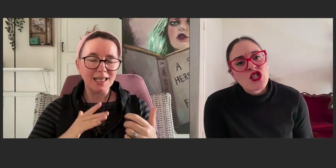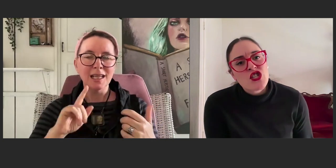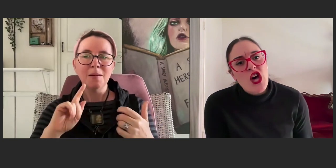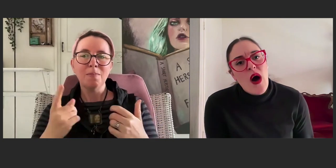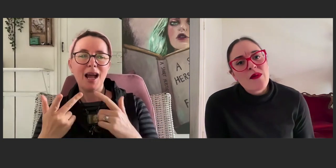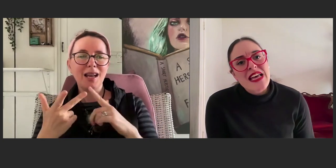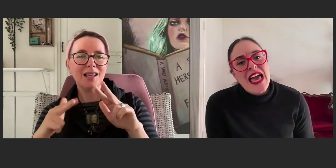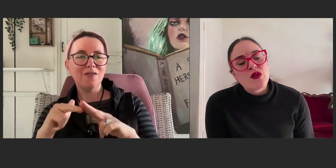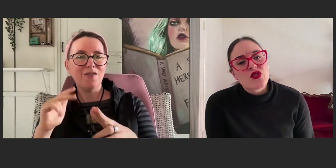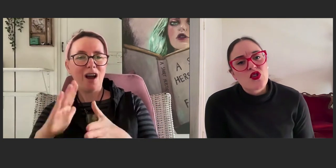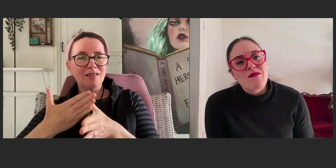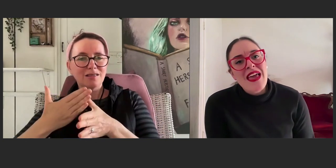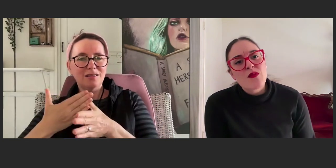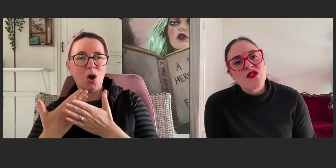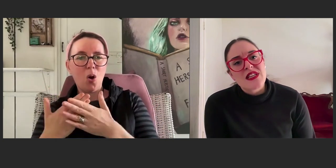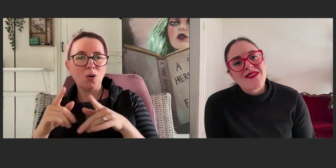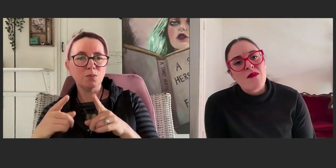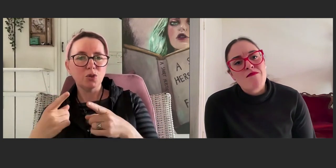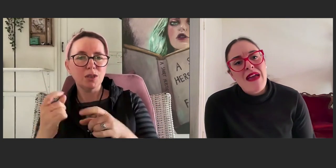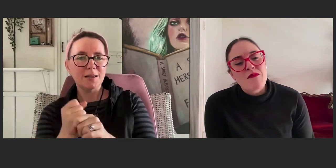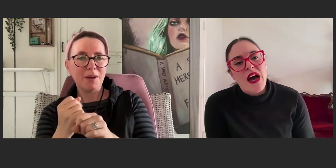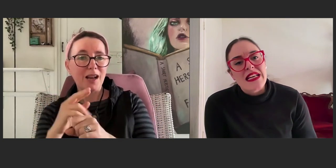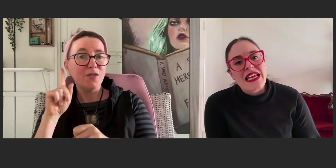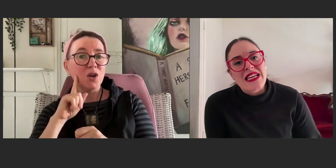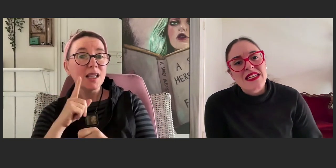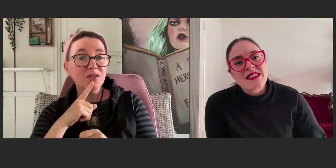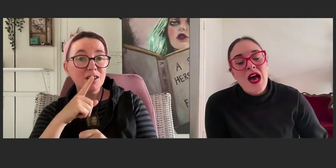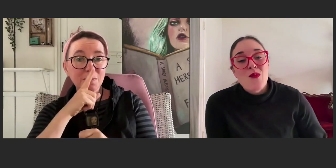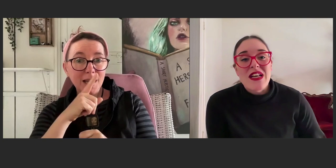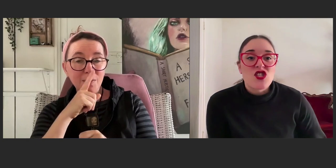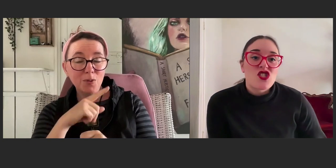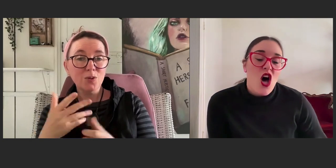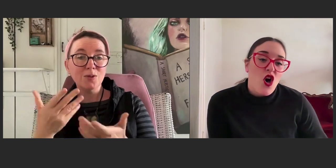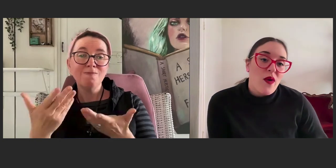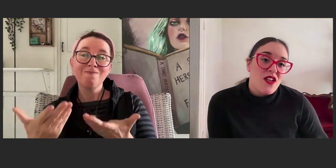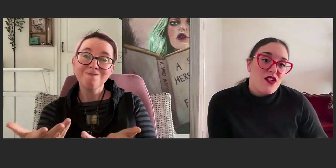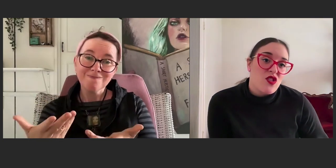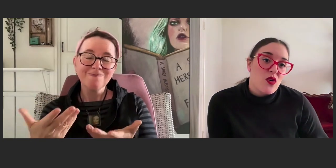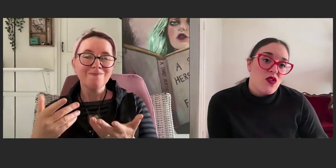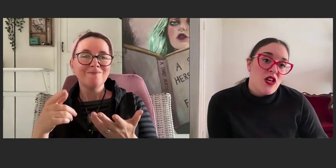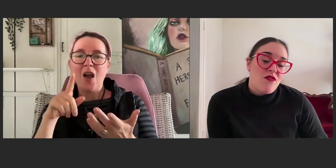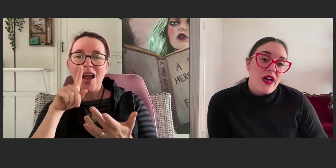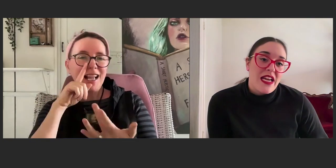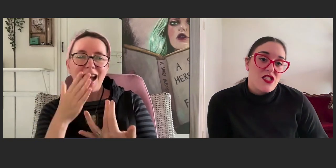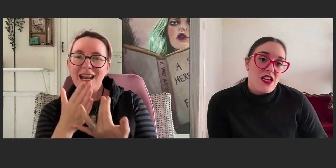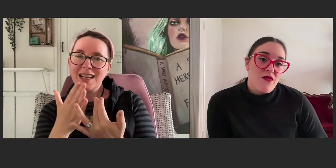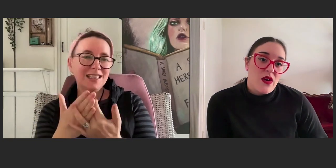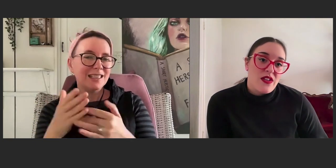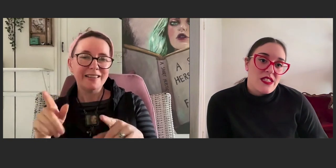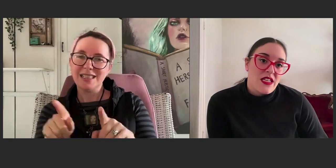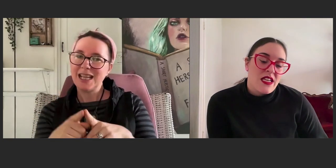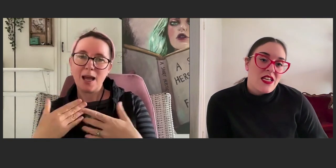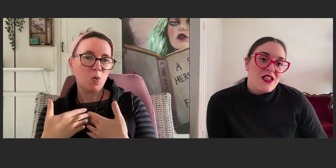So, I was able to make music that met my needs, but it's so individual for each deaf person.